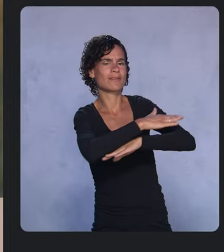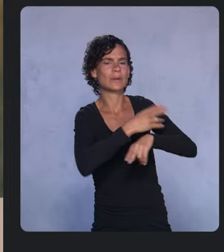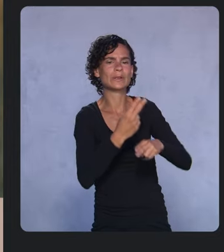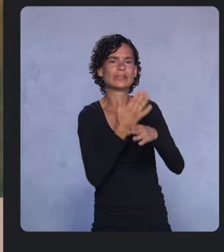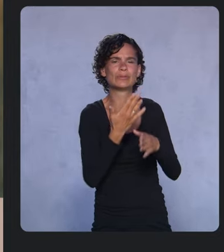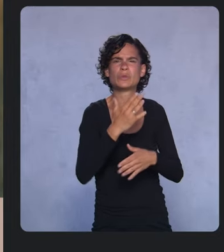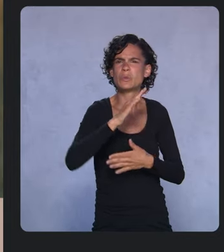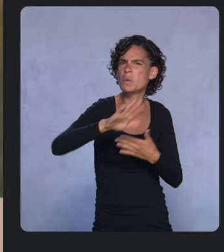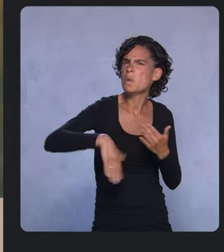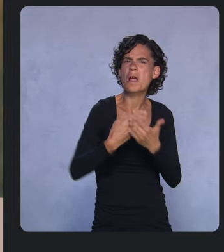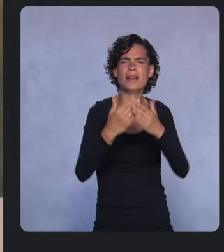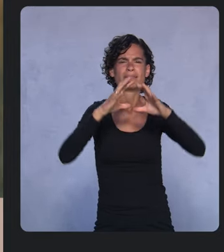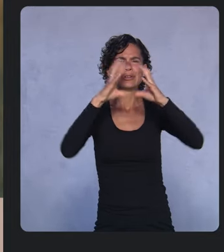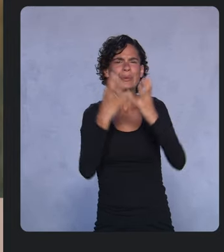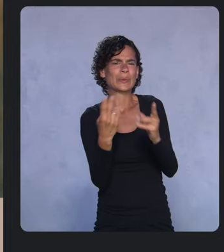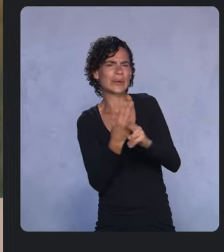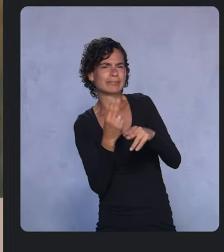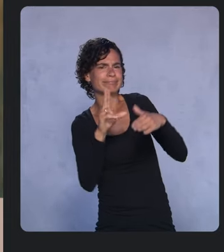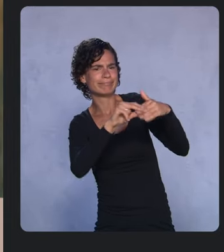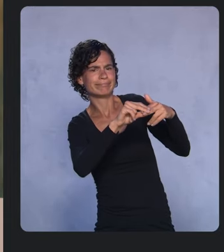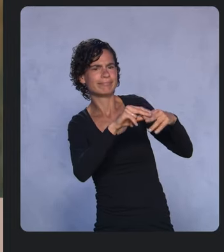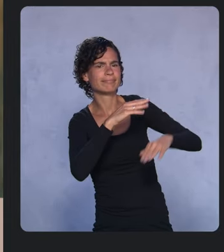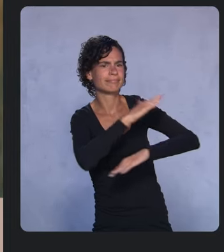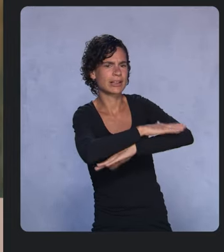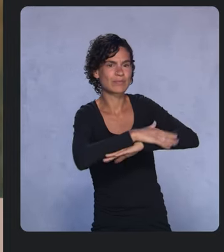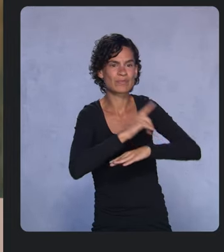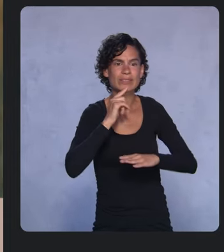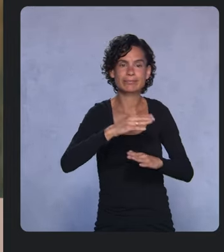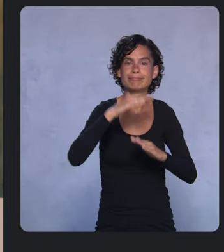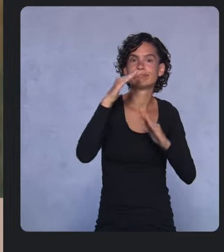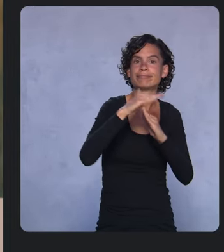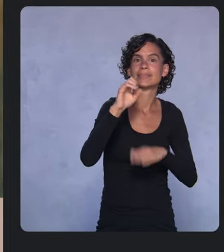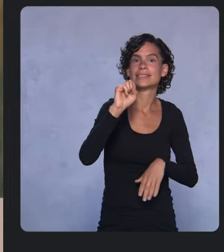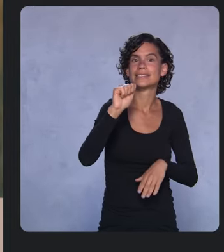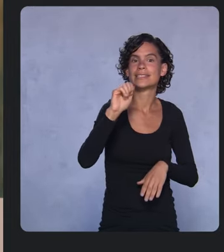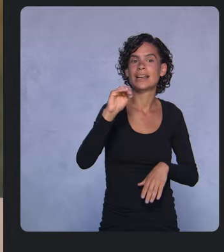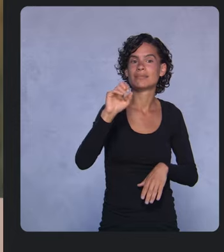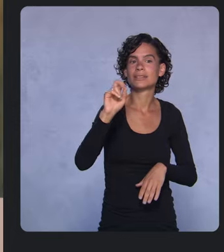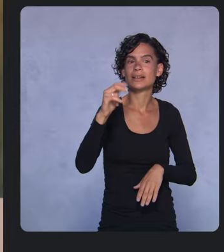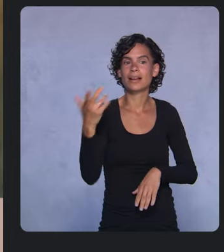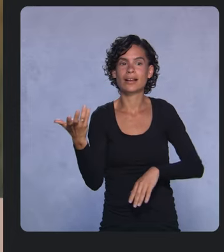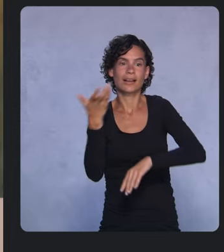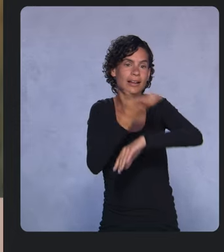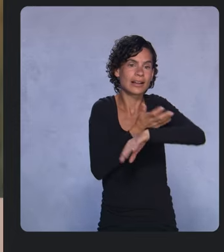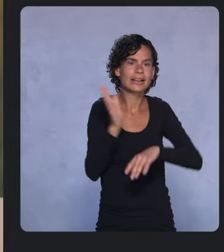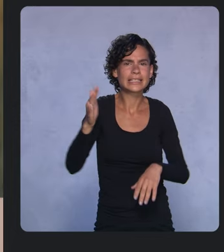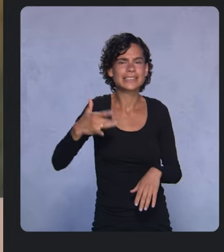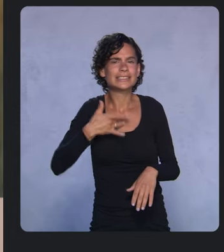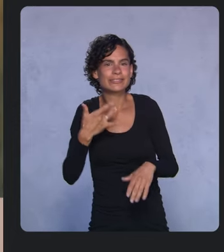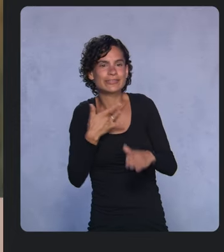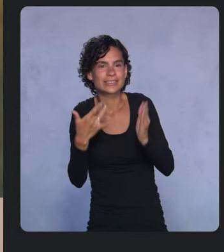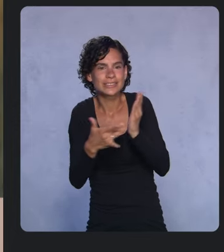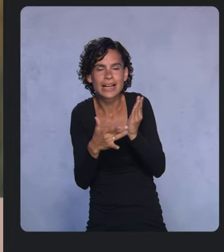And we’re bringing the best of Samsung to that unified platform, like Samsung’s sensor technology that measures exercise data more accurately